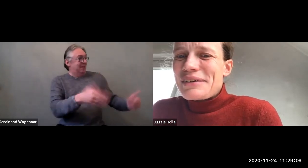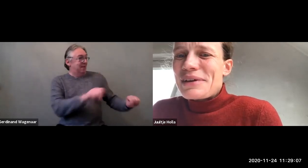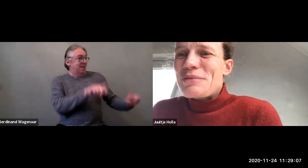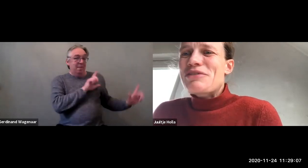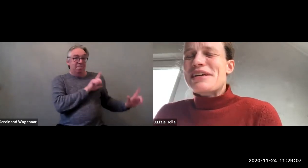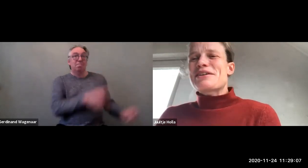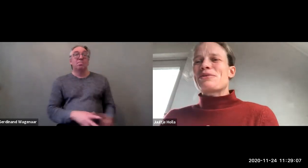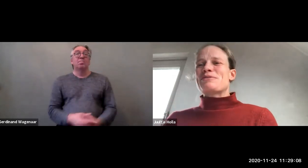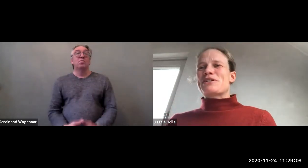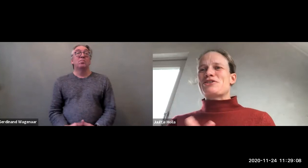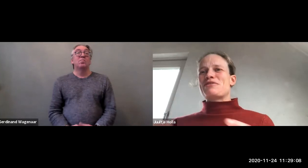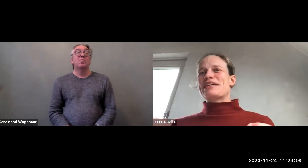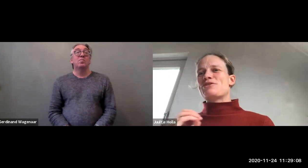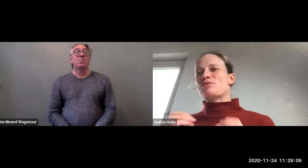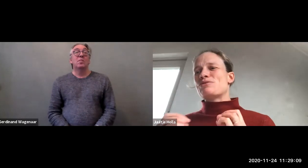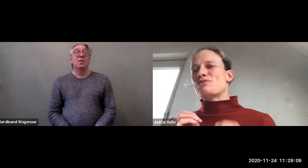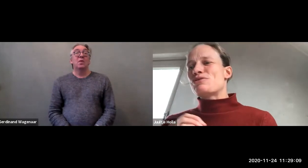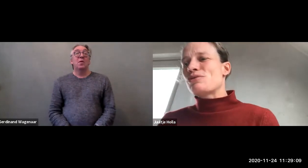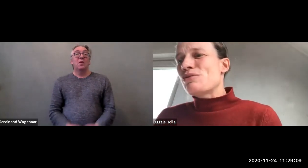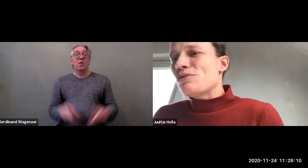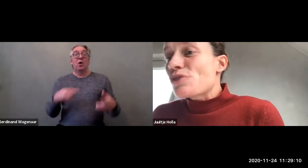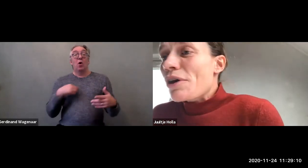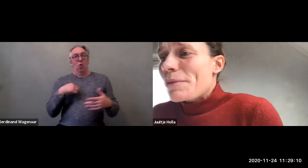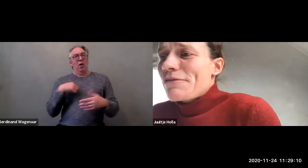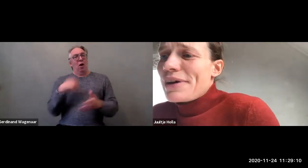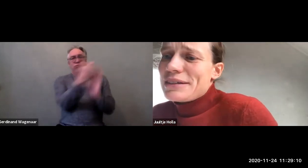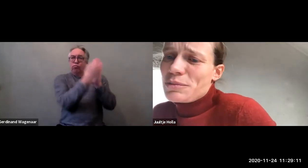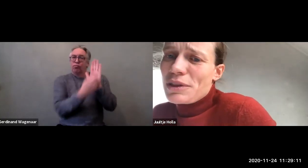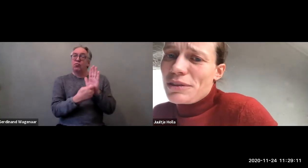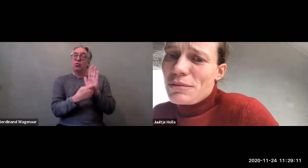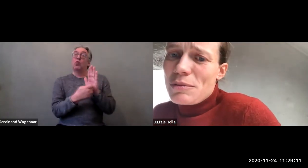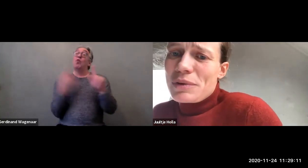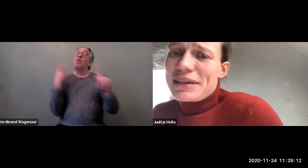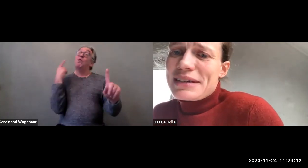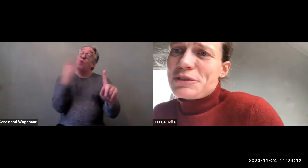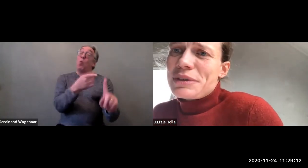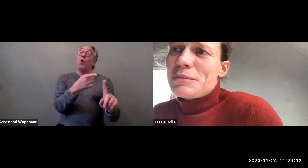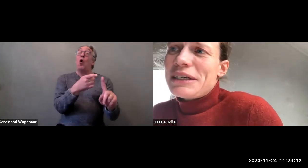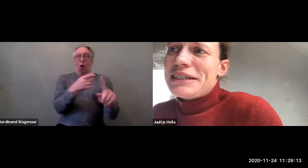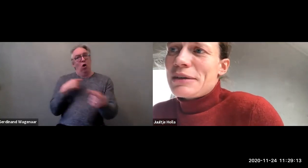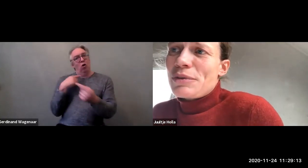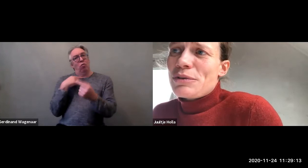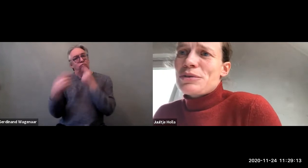We created all these pictures to talk about violence with women with intellectual disabilities.